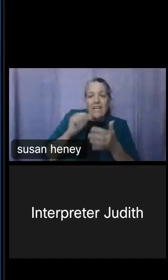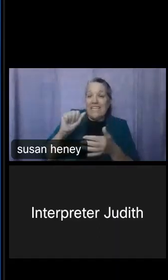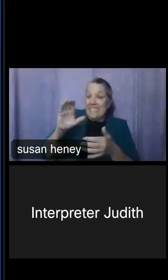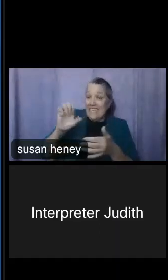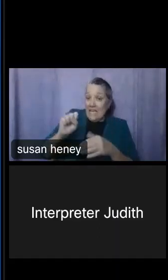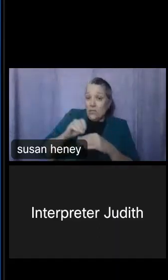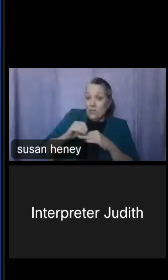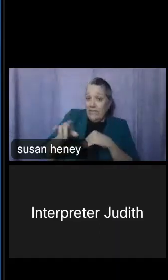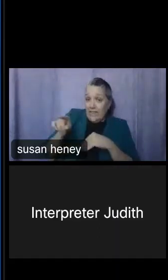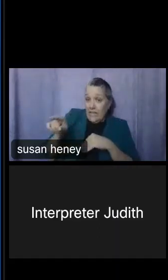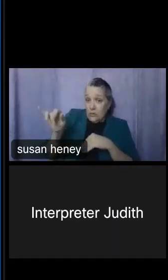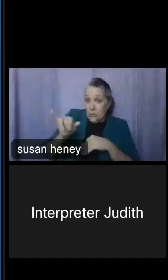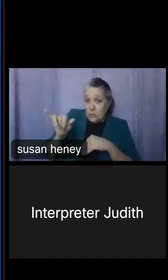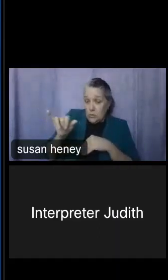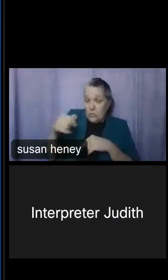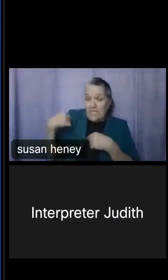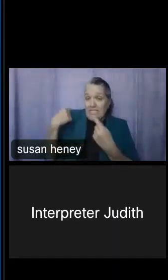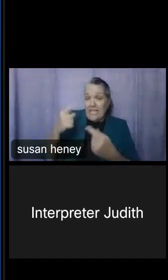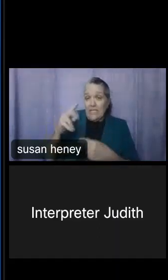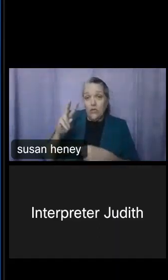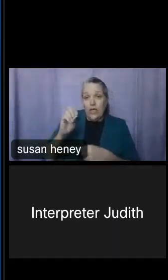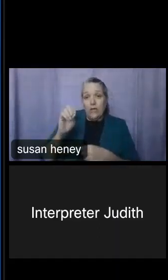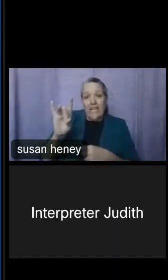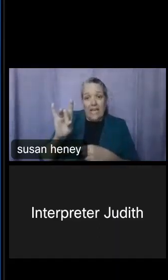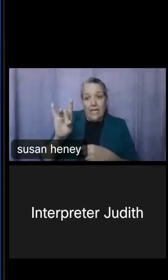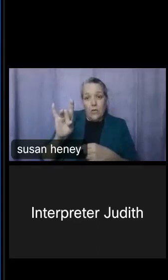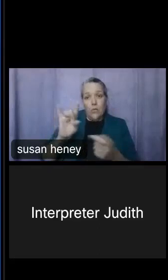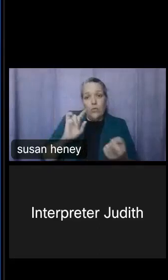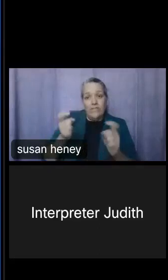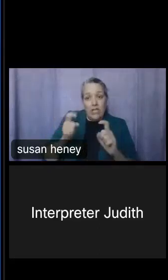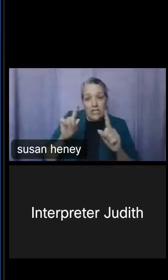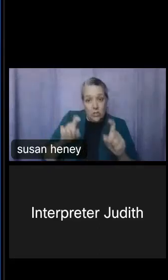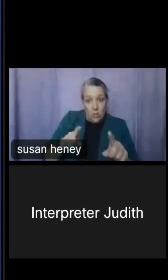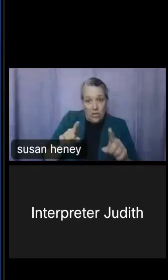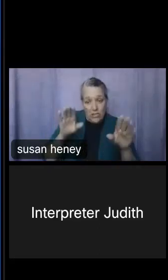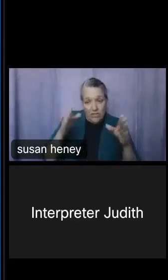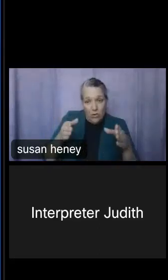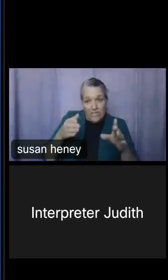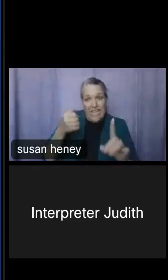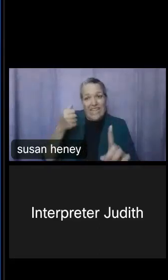we've shifted to move the questions on disability to focus on the impact of our disabilities